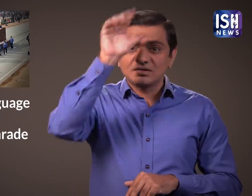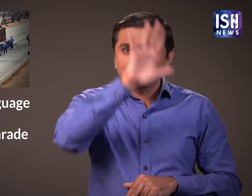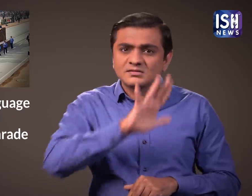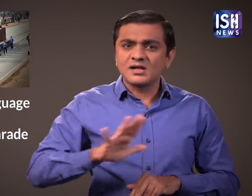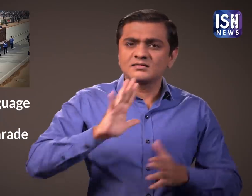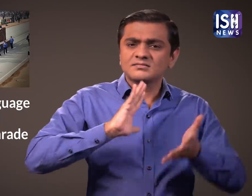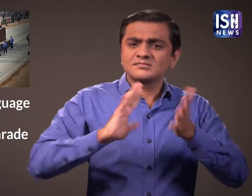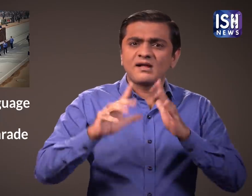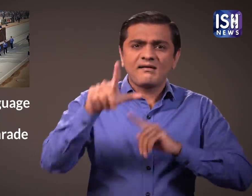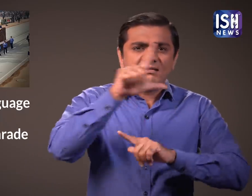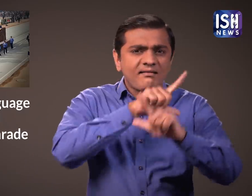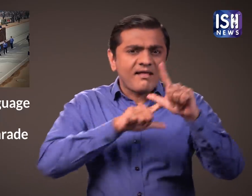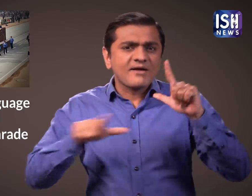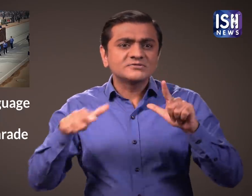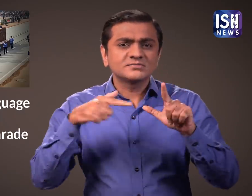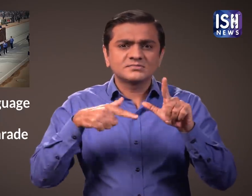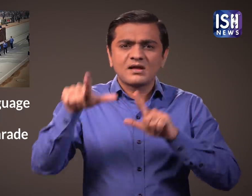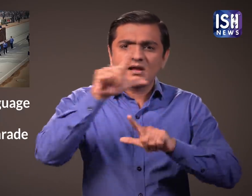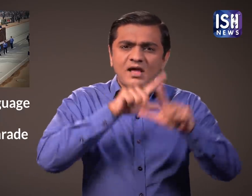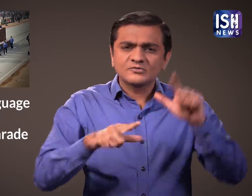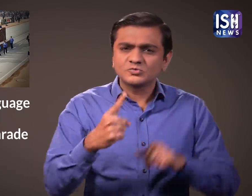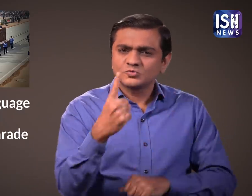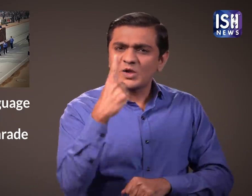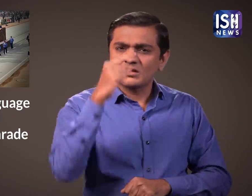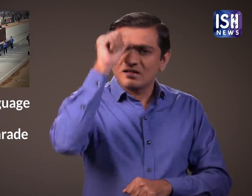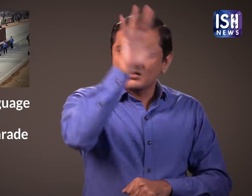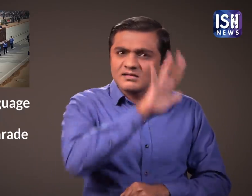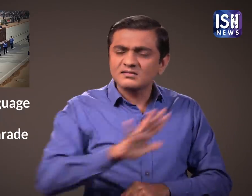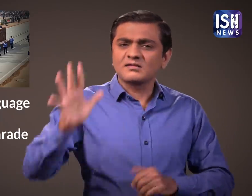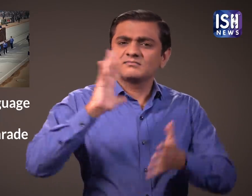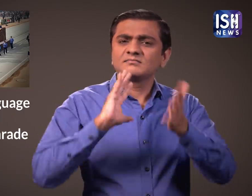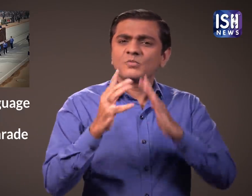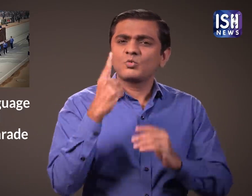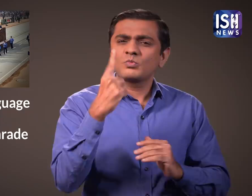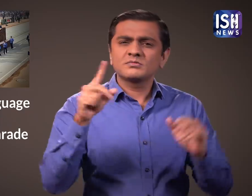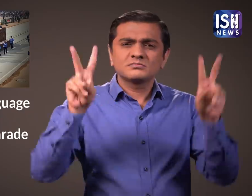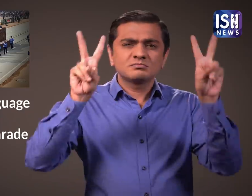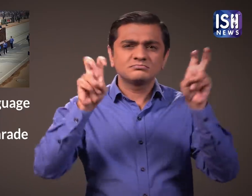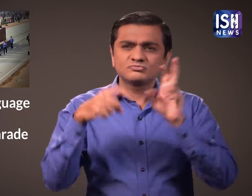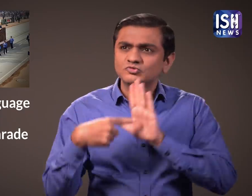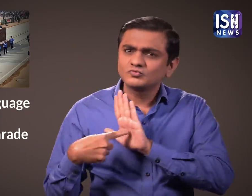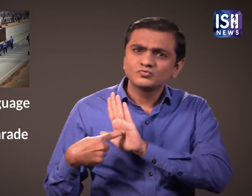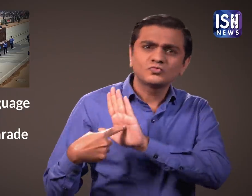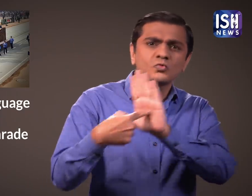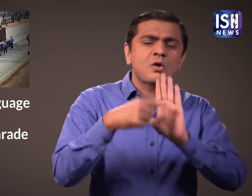‘Bhartiya Sanketik Bhasha– Ek Rashtra, Ek Sanketik Bhasha’.